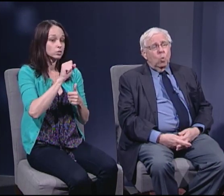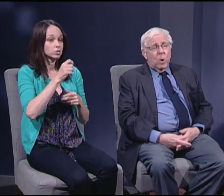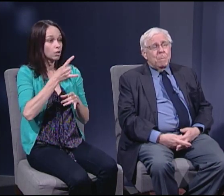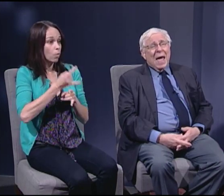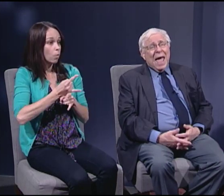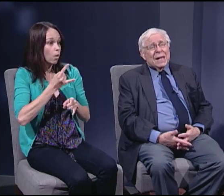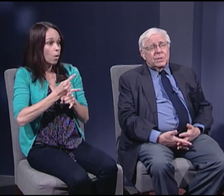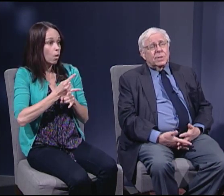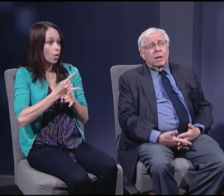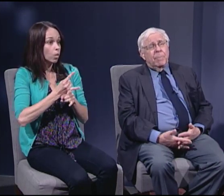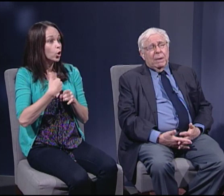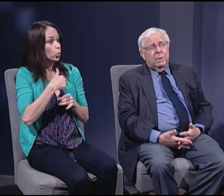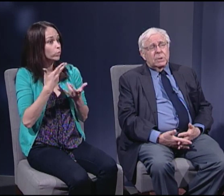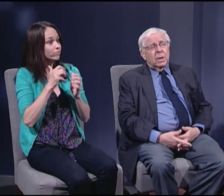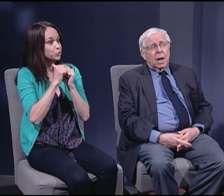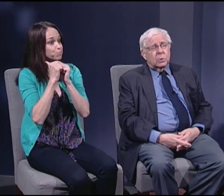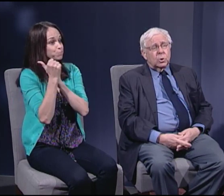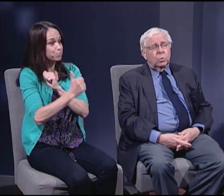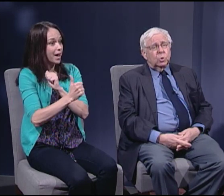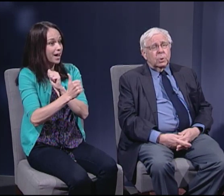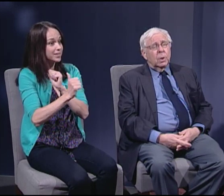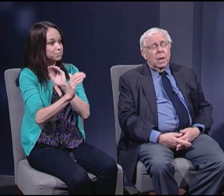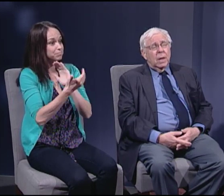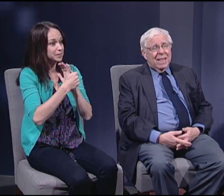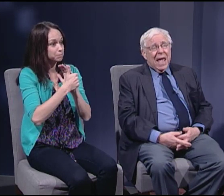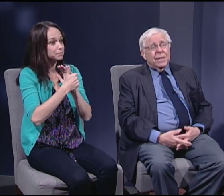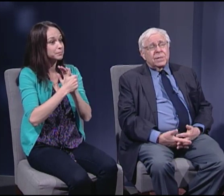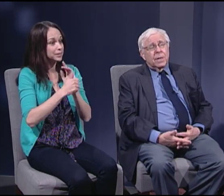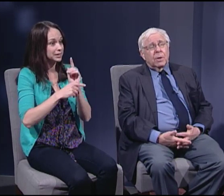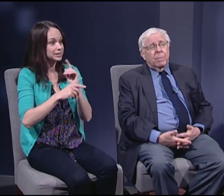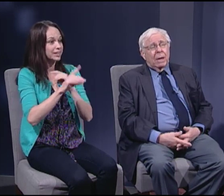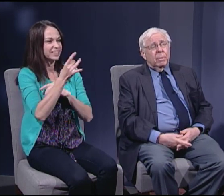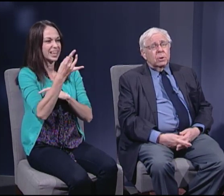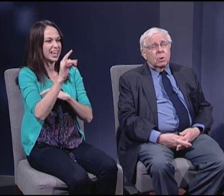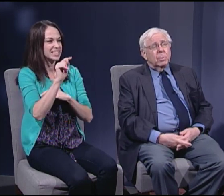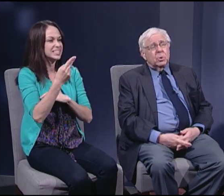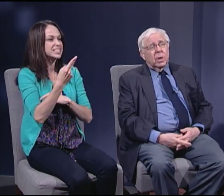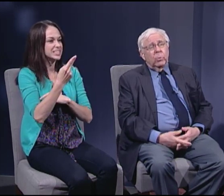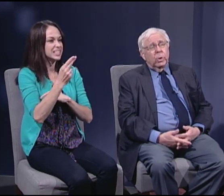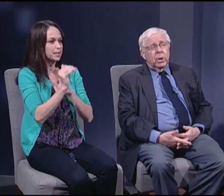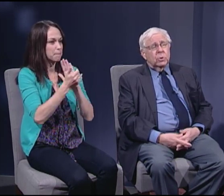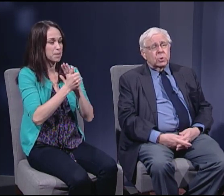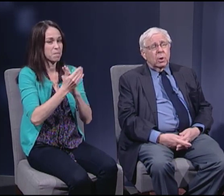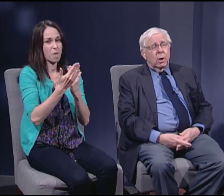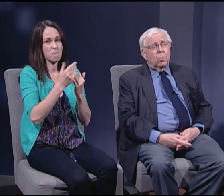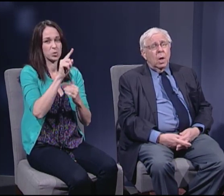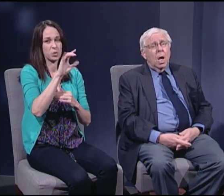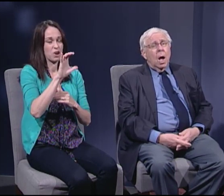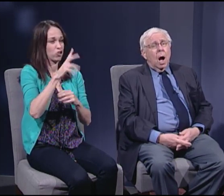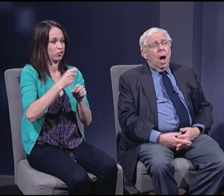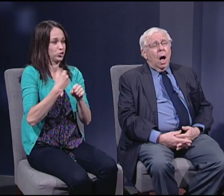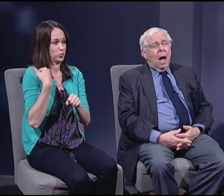We passed an amendment to the constitution, the 18th Amendment, almost a hundred years ago,